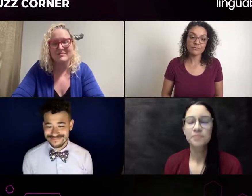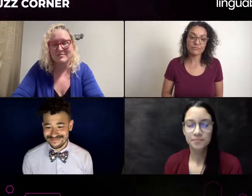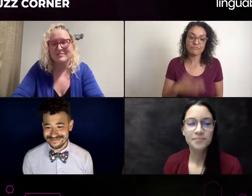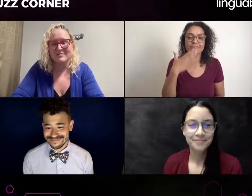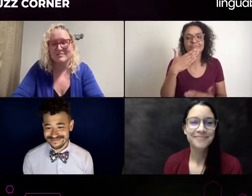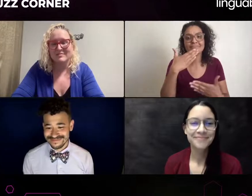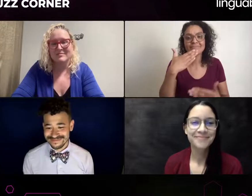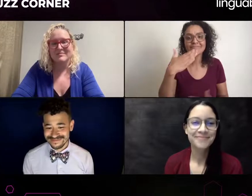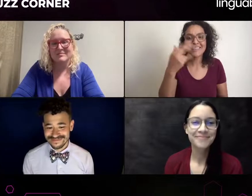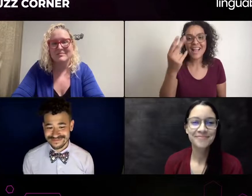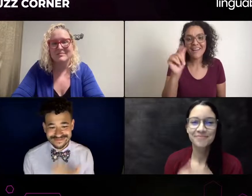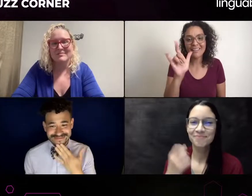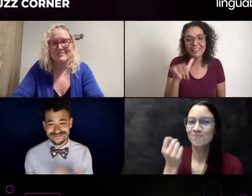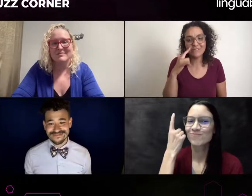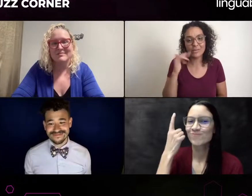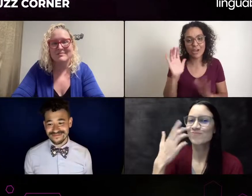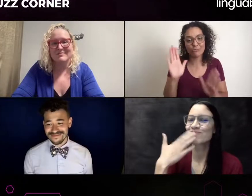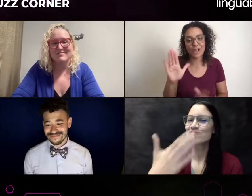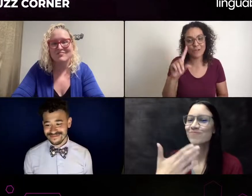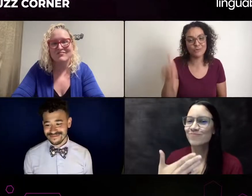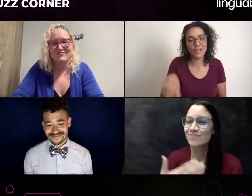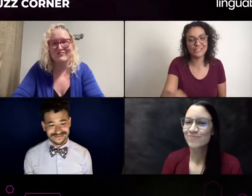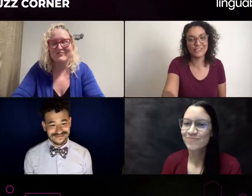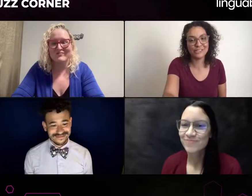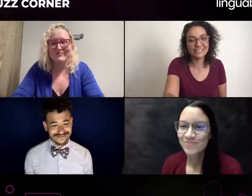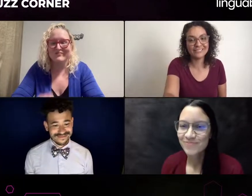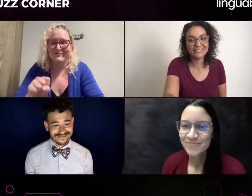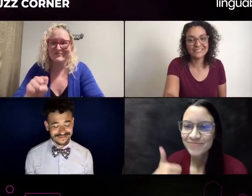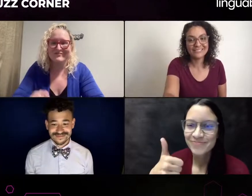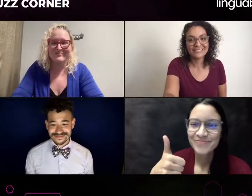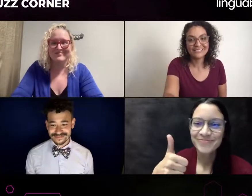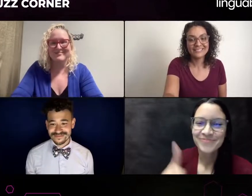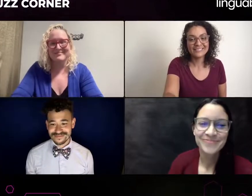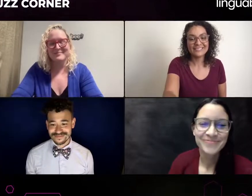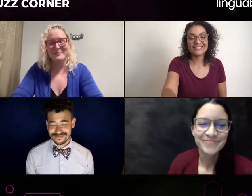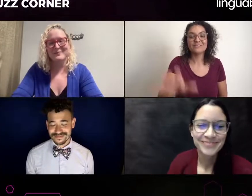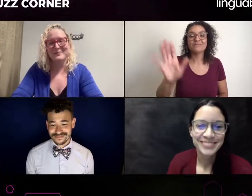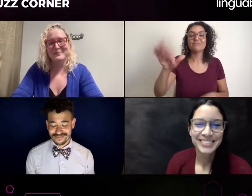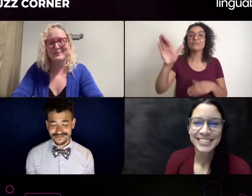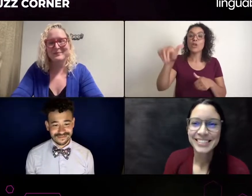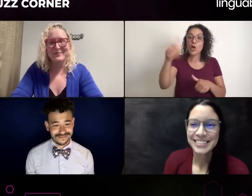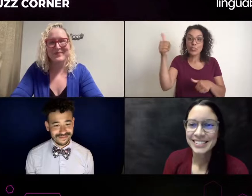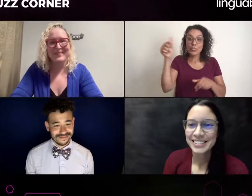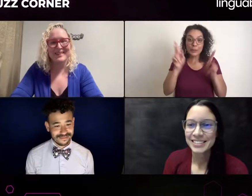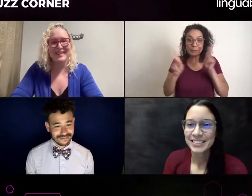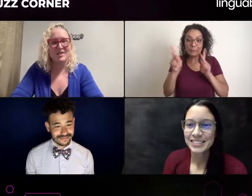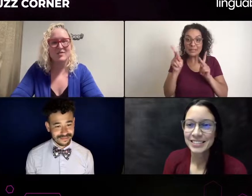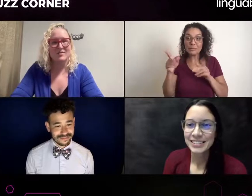wanted to discuss with the interpreter, with the deaf person there, is that OK?